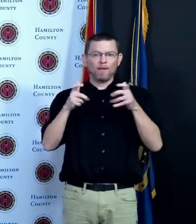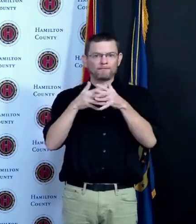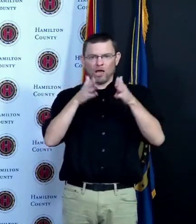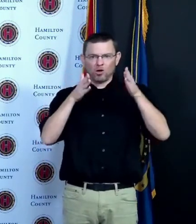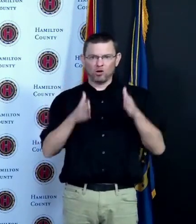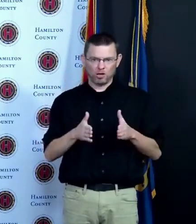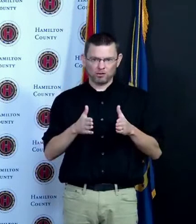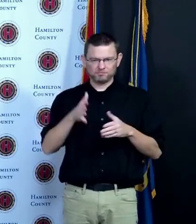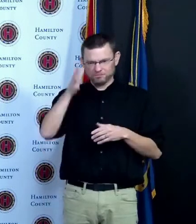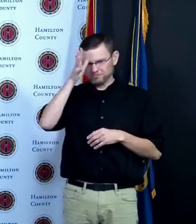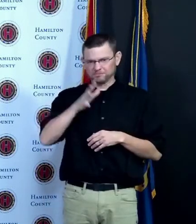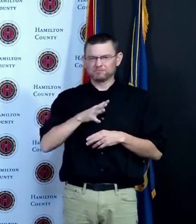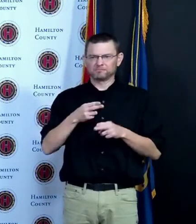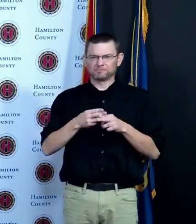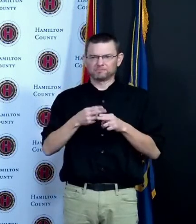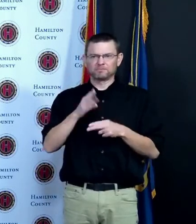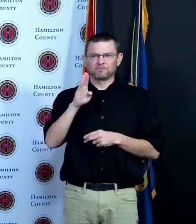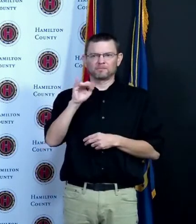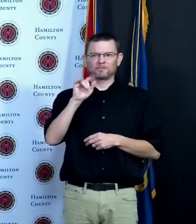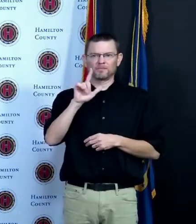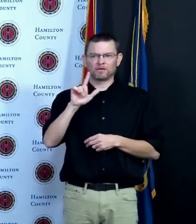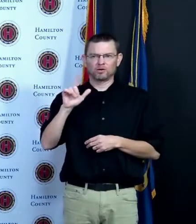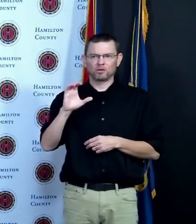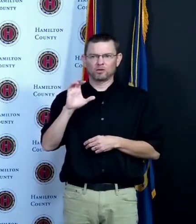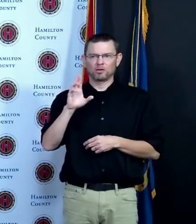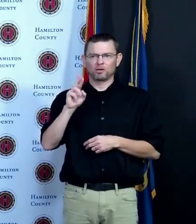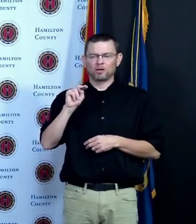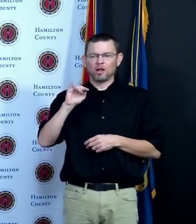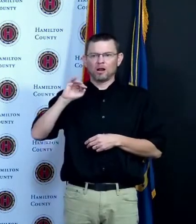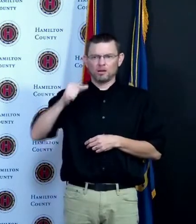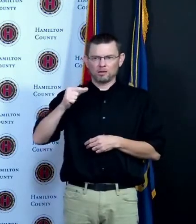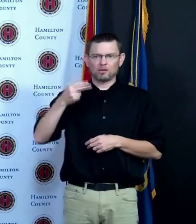but very quickly let me give you an update related to the American Rescue Plan